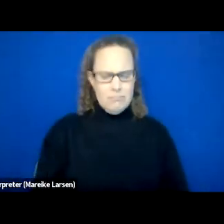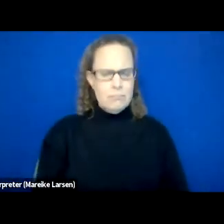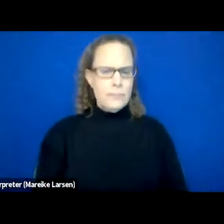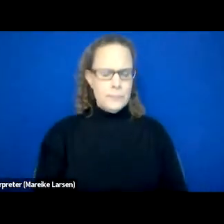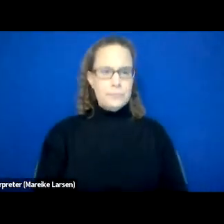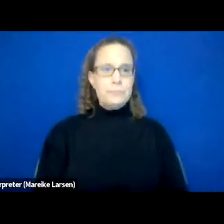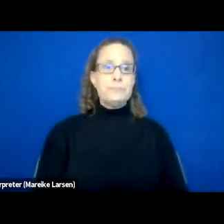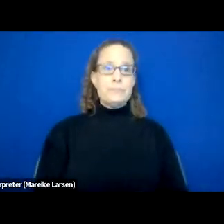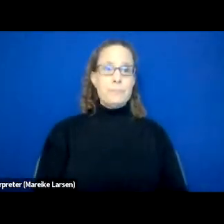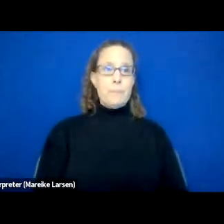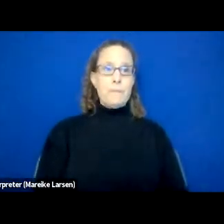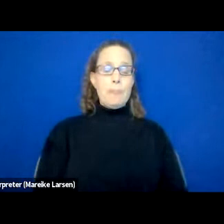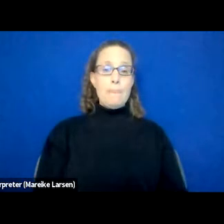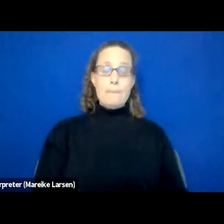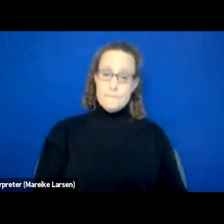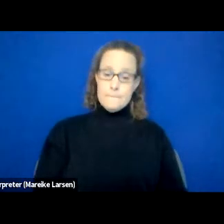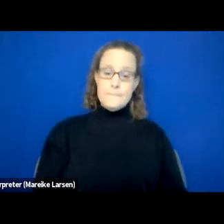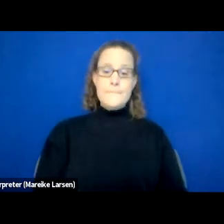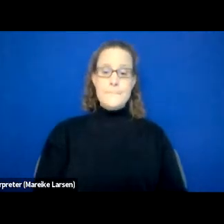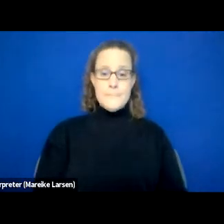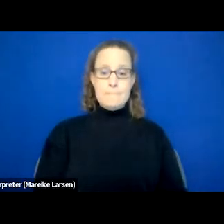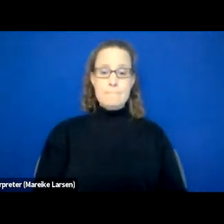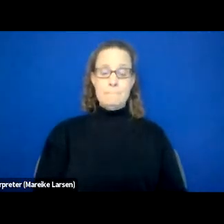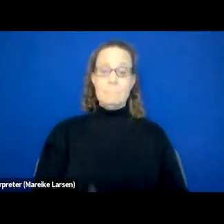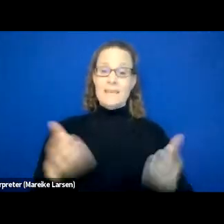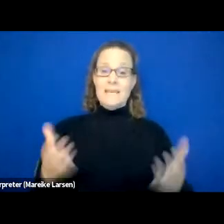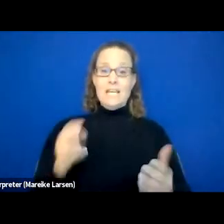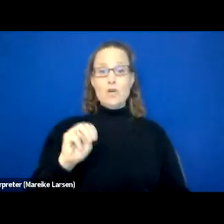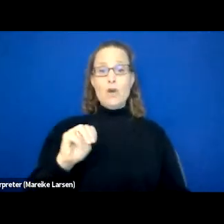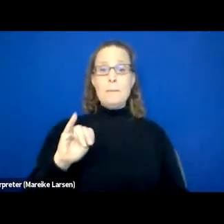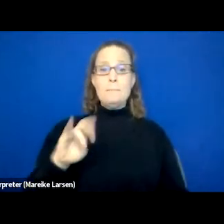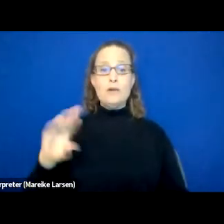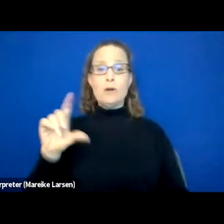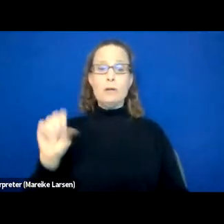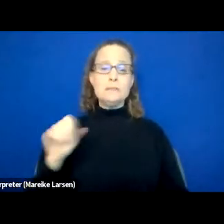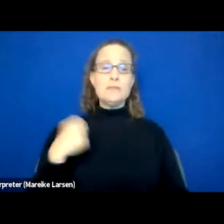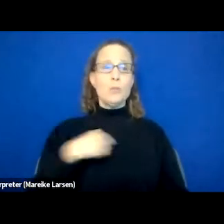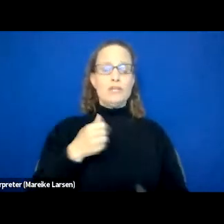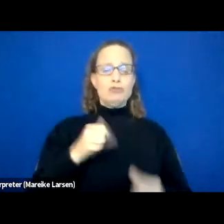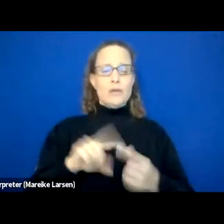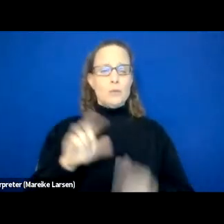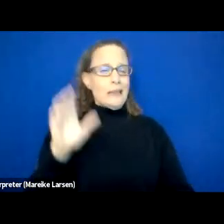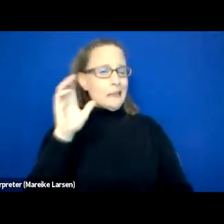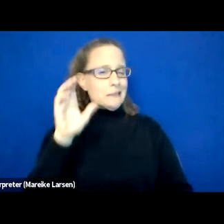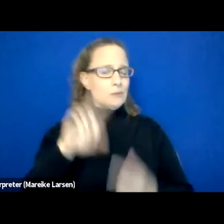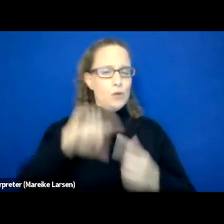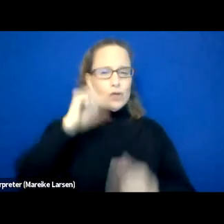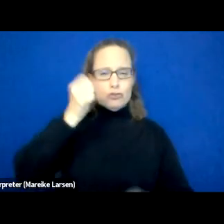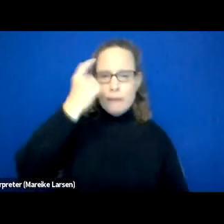So saying all that here at Miracles, we listen to understand, and I push the envelope